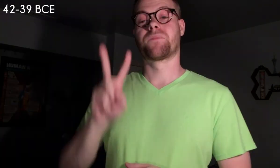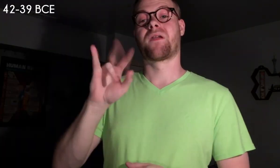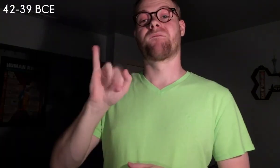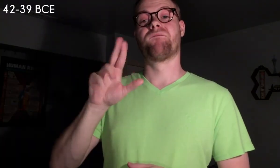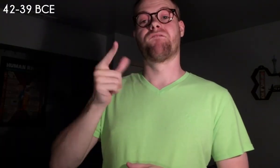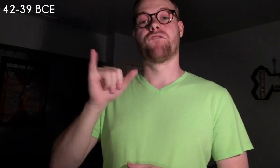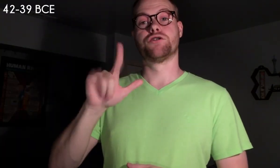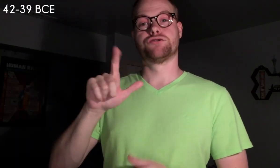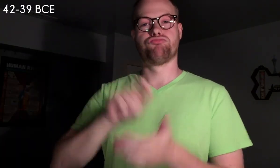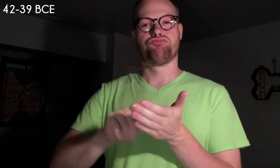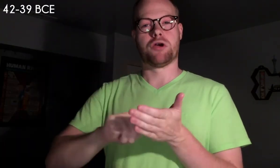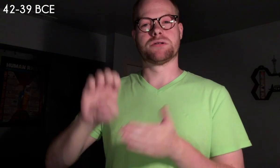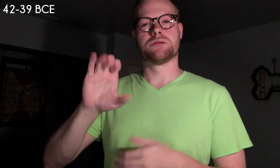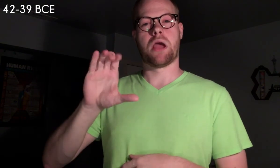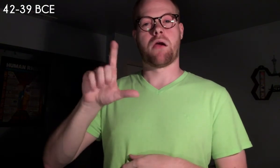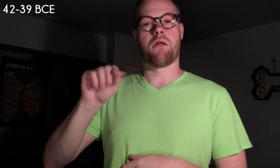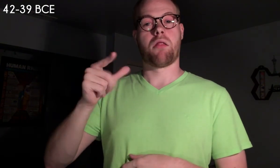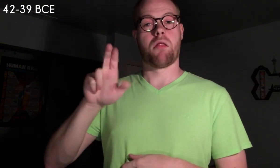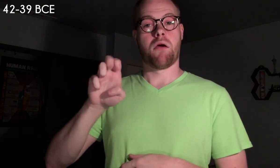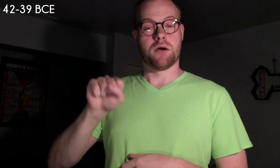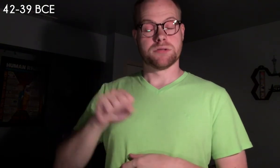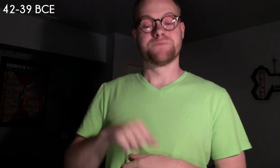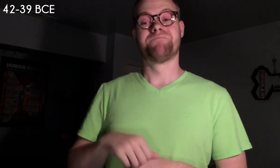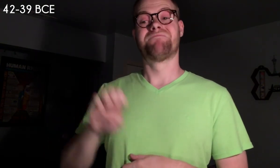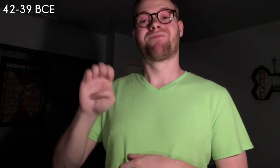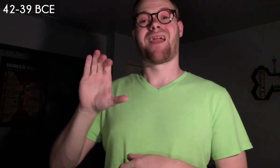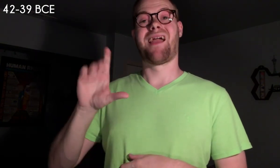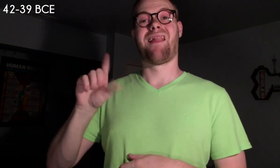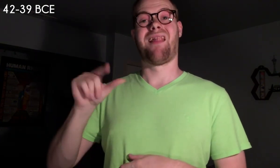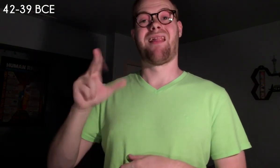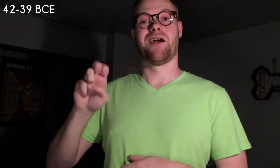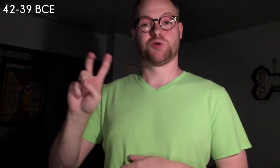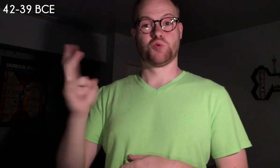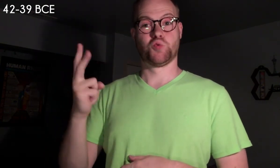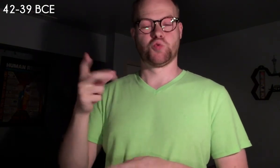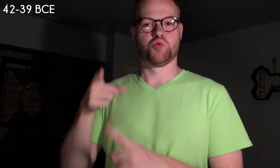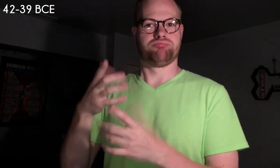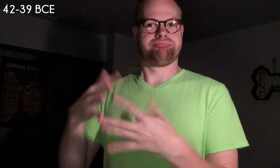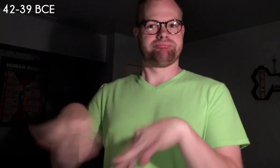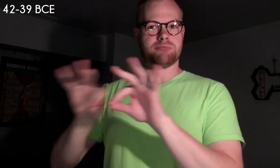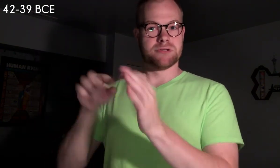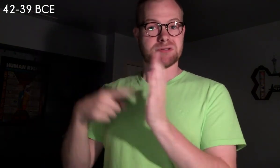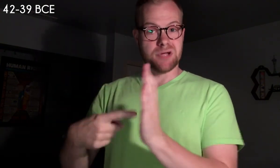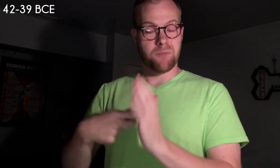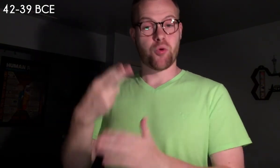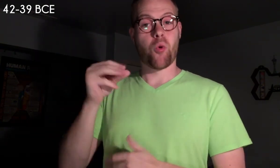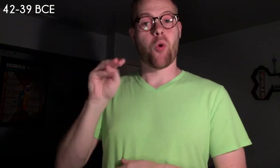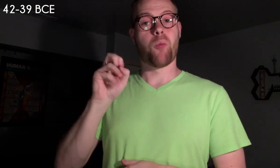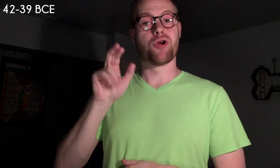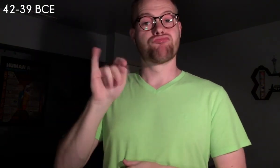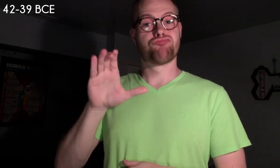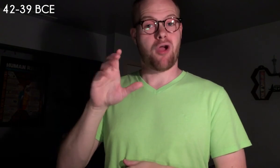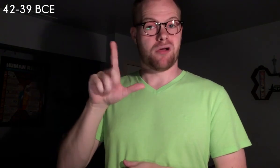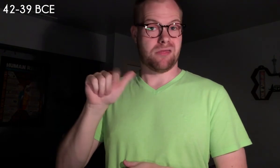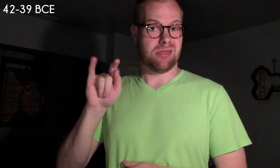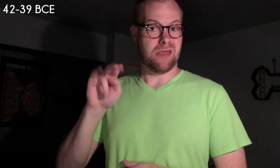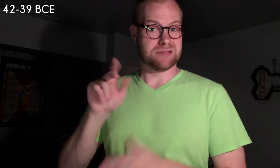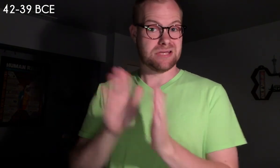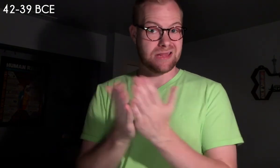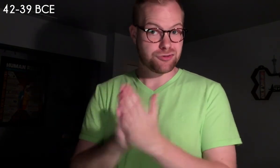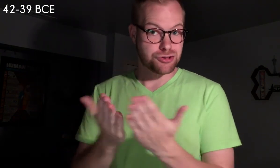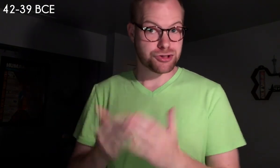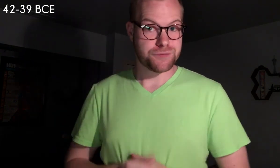42 – 39 BCE Virgil writes the Eclogues, with Eclogue 2 a notable example of homoerotic Latin literature.